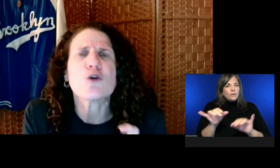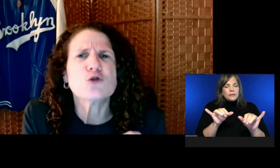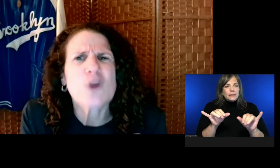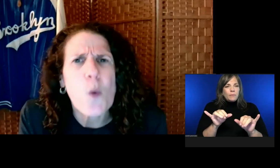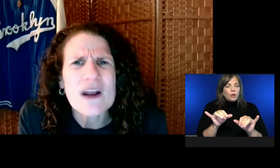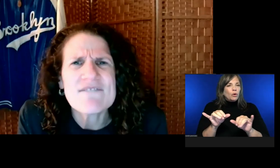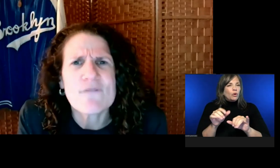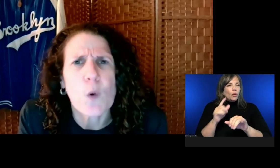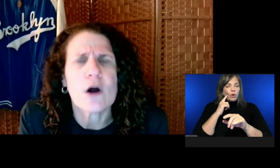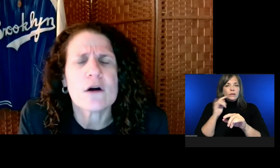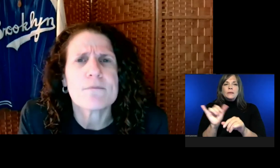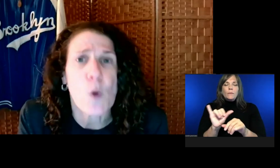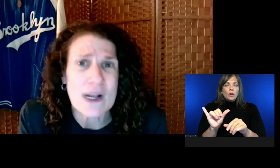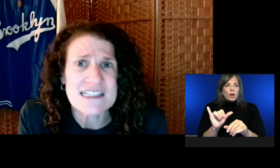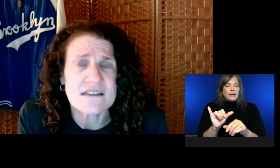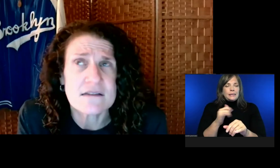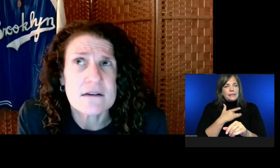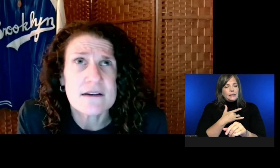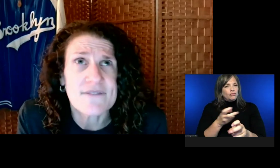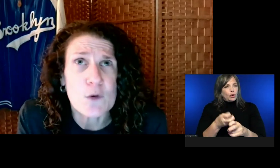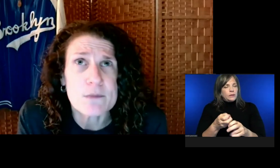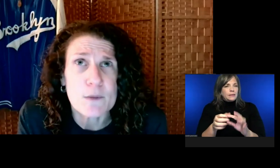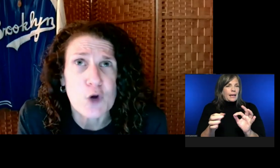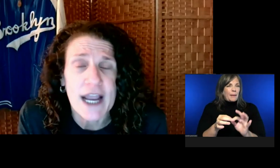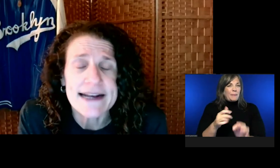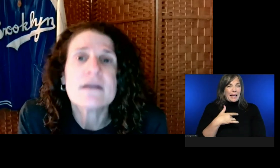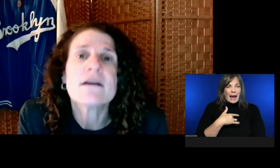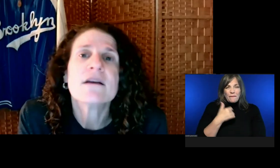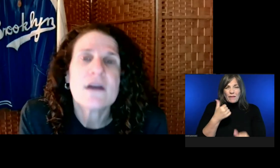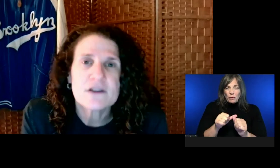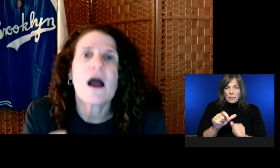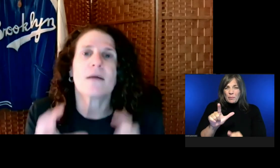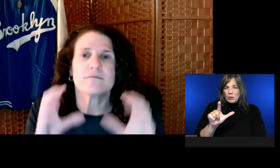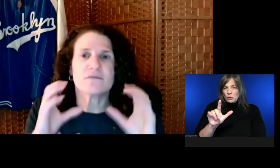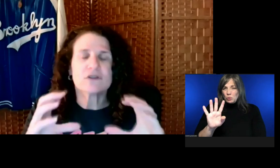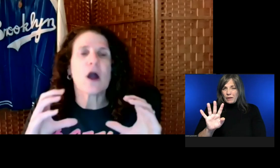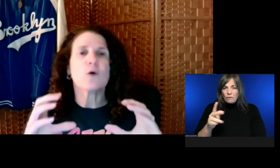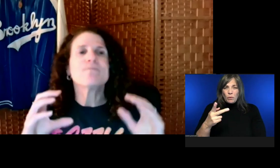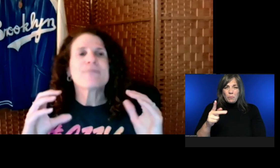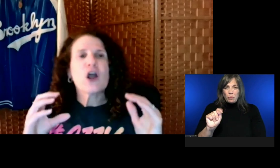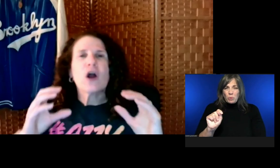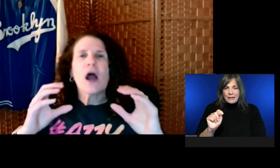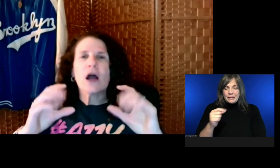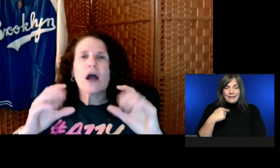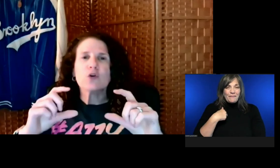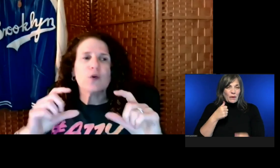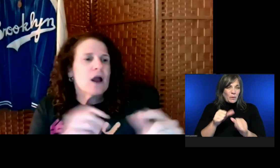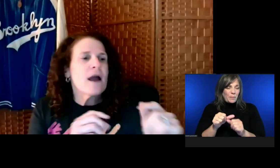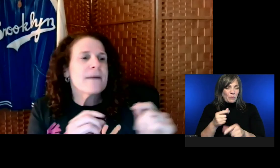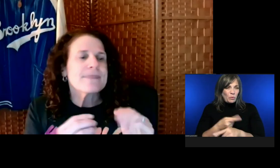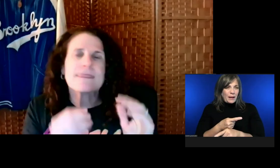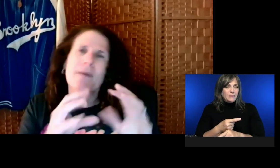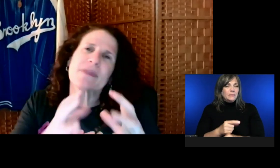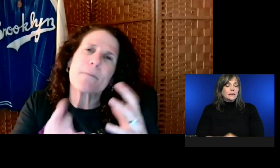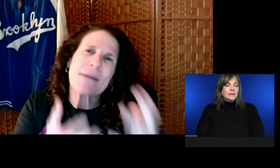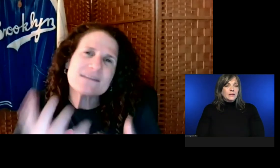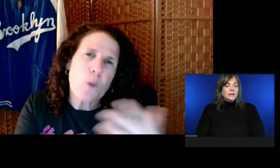And usually I use 24 point, if I remember right. So... The best way to measure is to look at the captions.